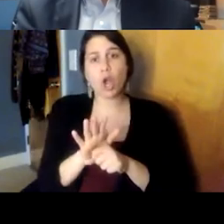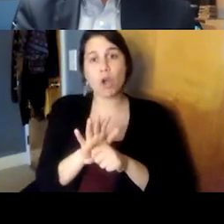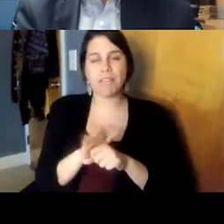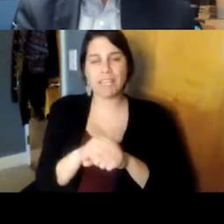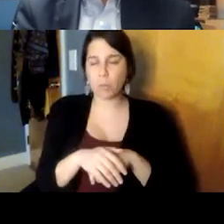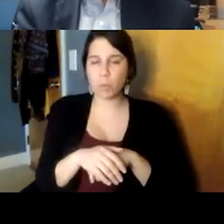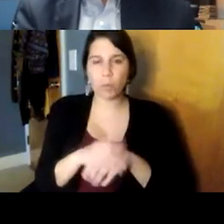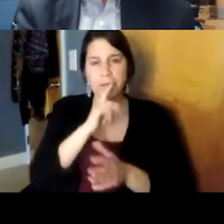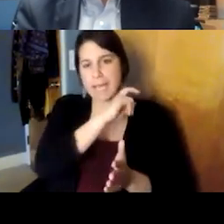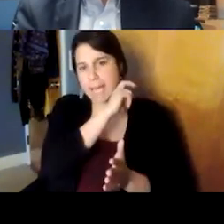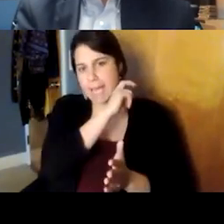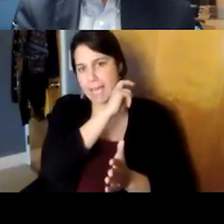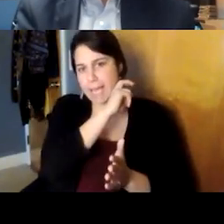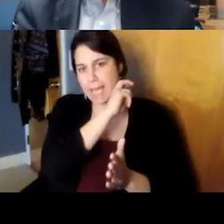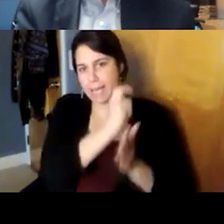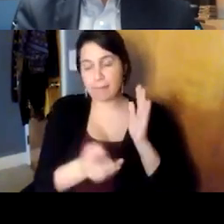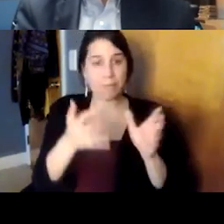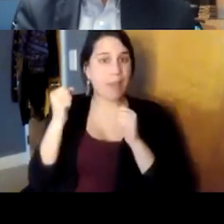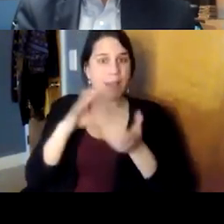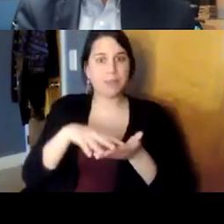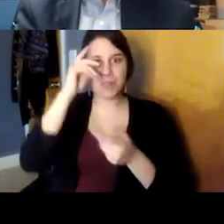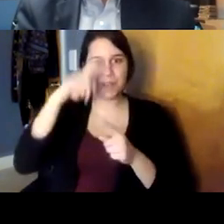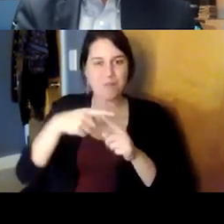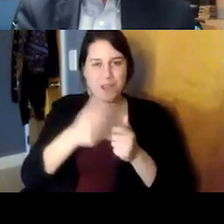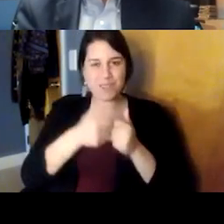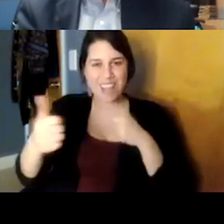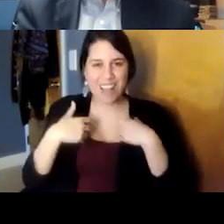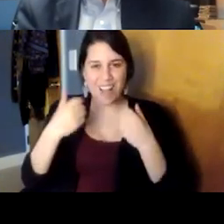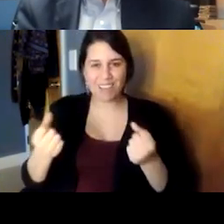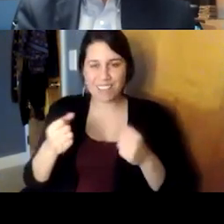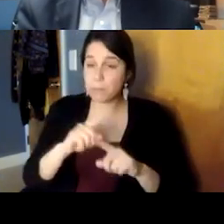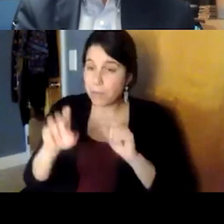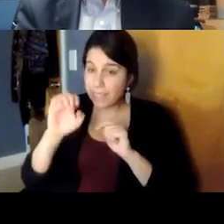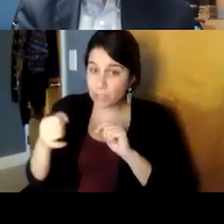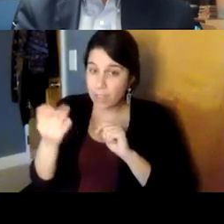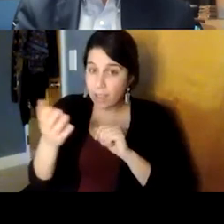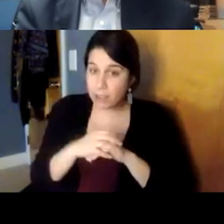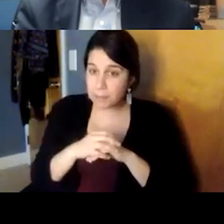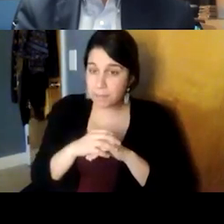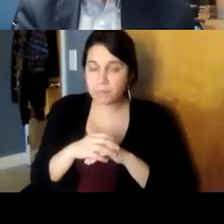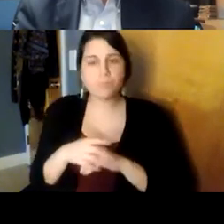quickly into telehealth uh but ej do you want to kick that off uh sure i mean i think we have